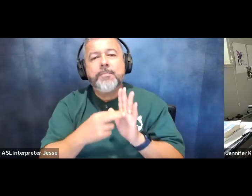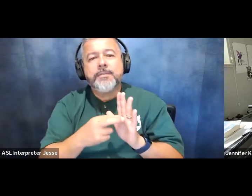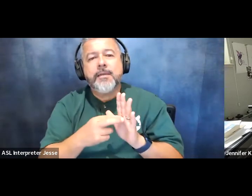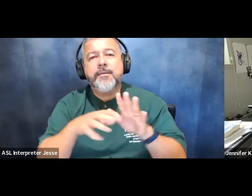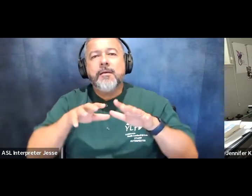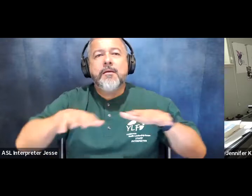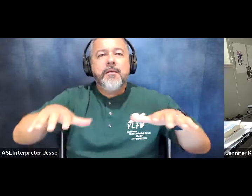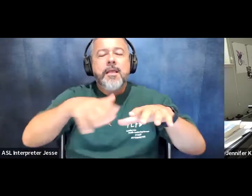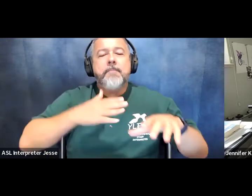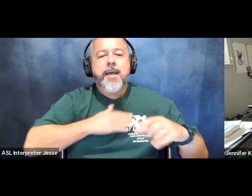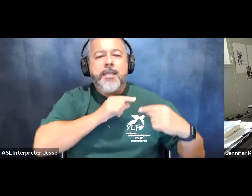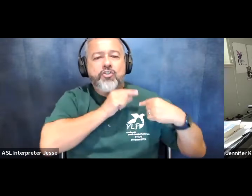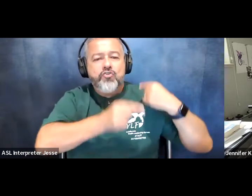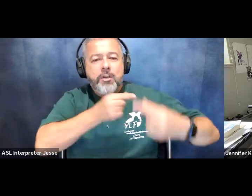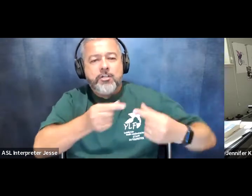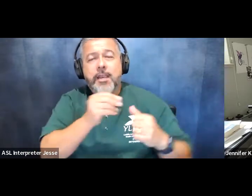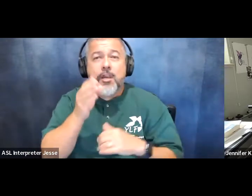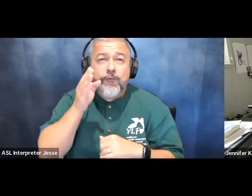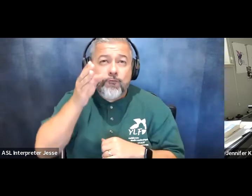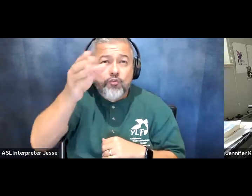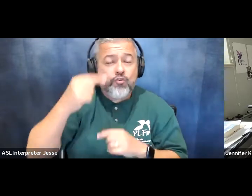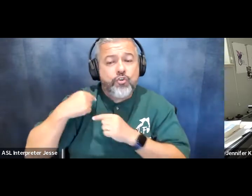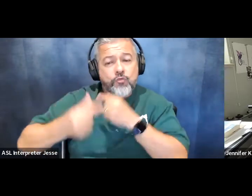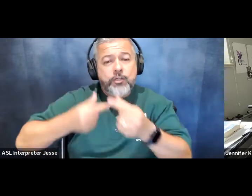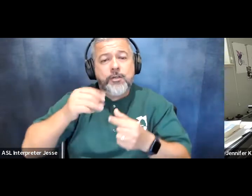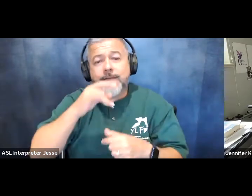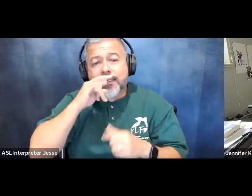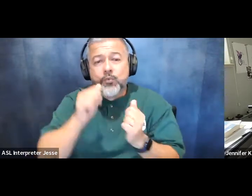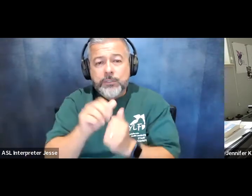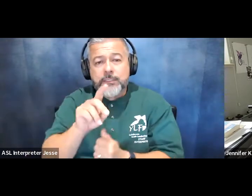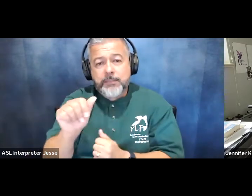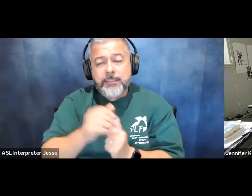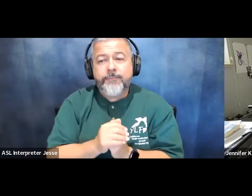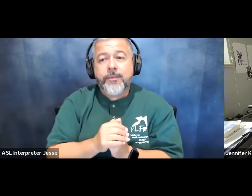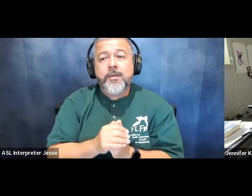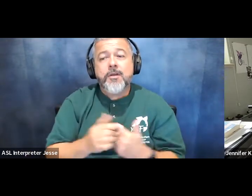my generation and future generations of kids with disabilities so i was more determined